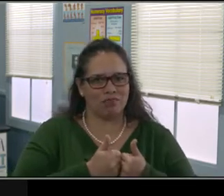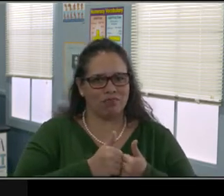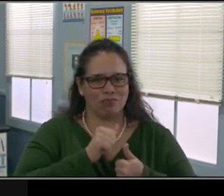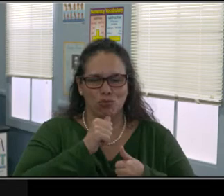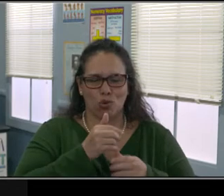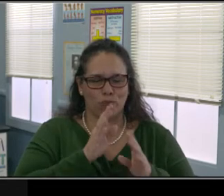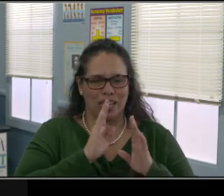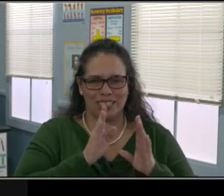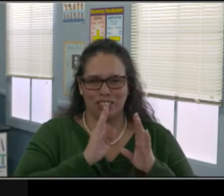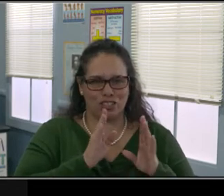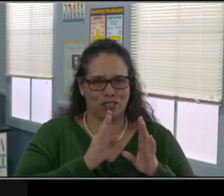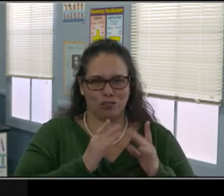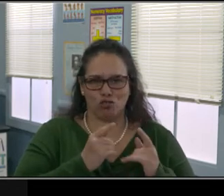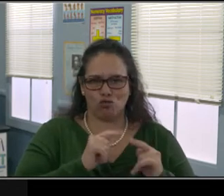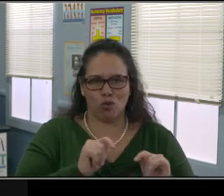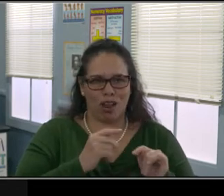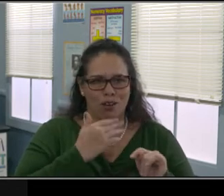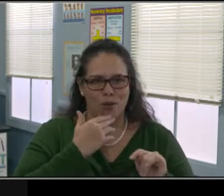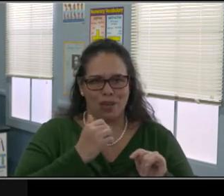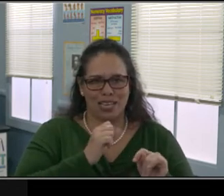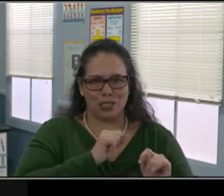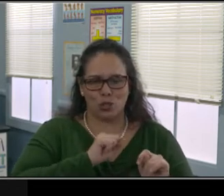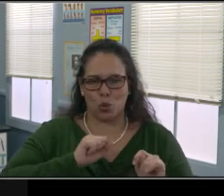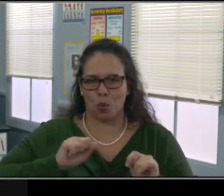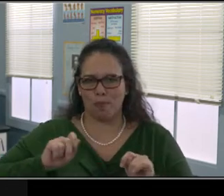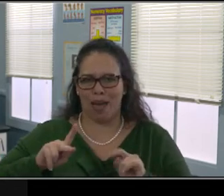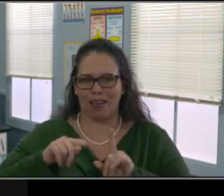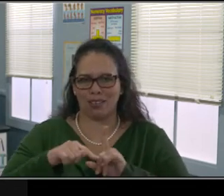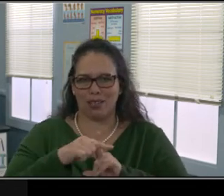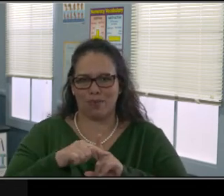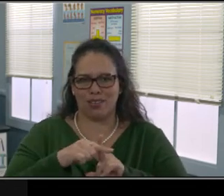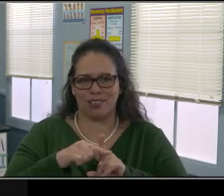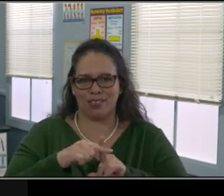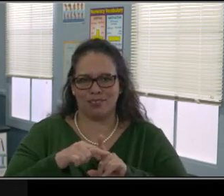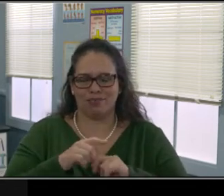knowing that there will be some challenges, okay? Next slide.